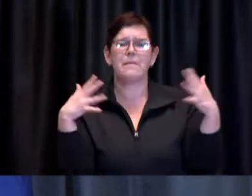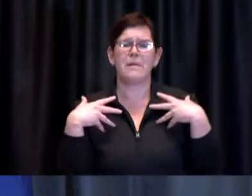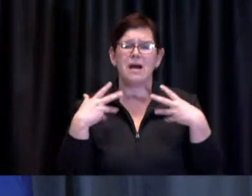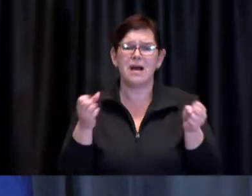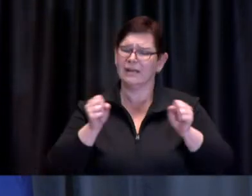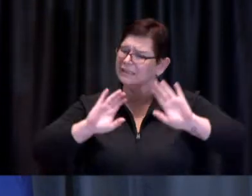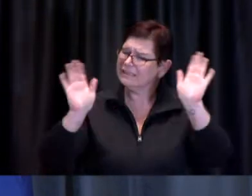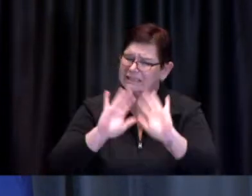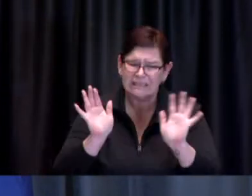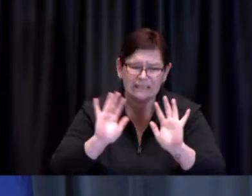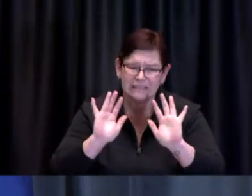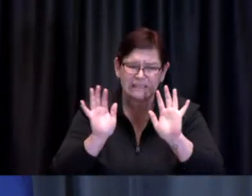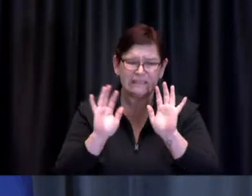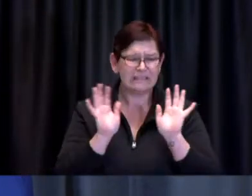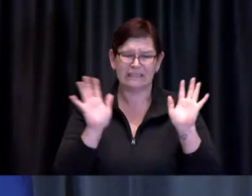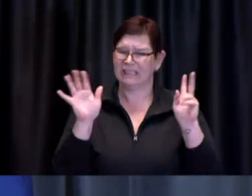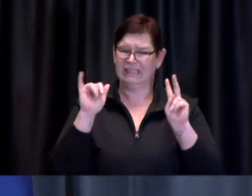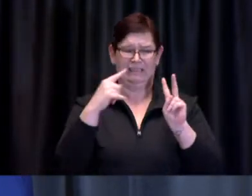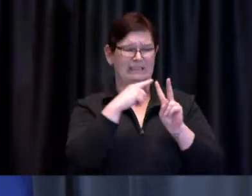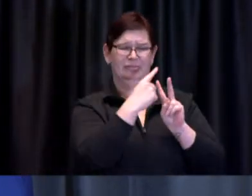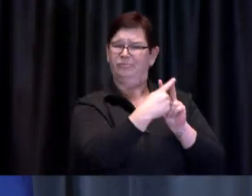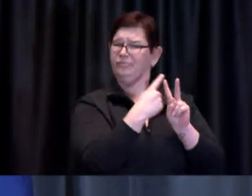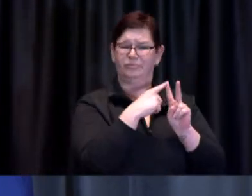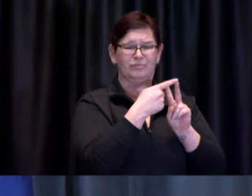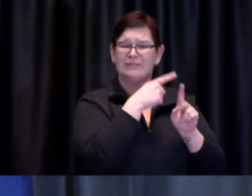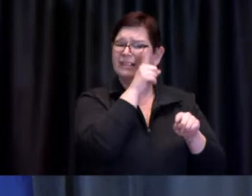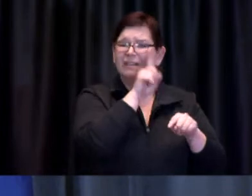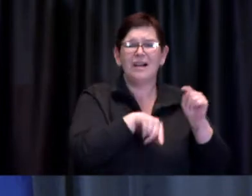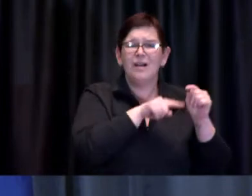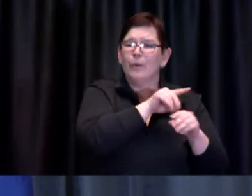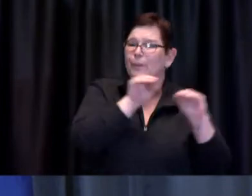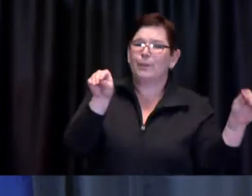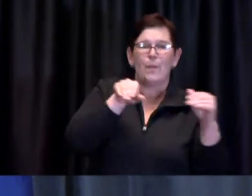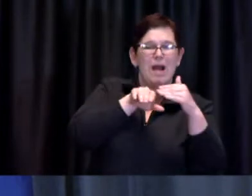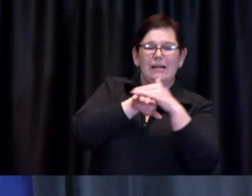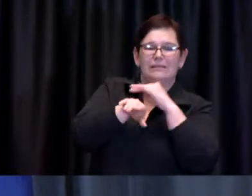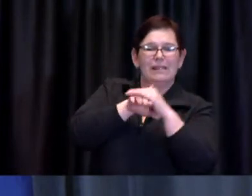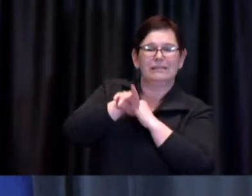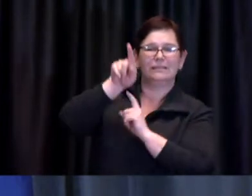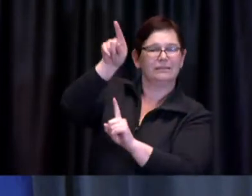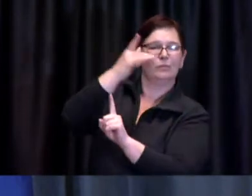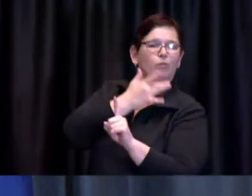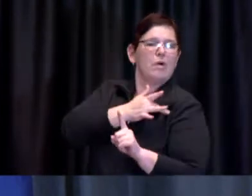vaccination appointment as our staff are not able to access the COVAX system on your behalf.